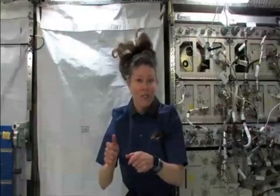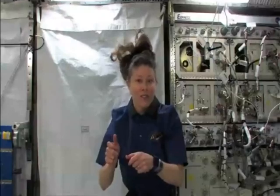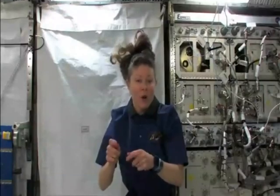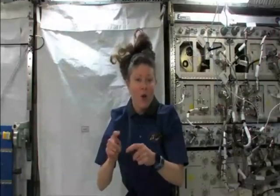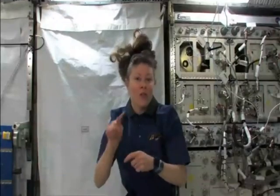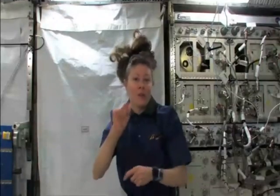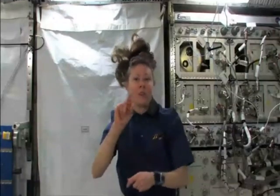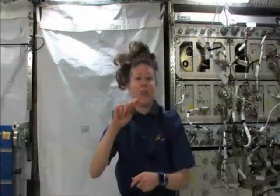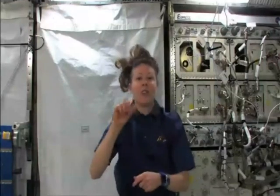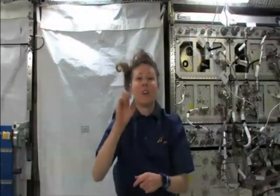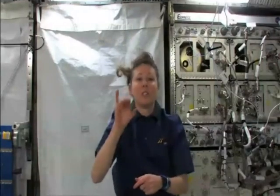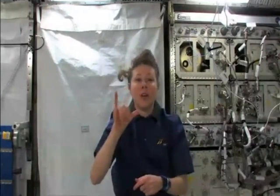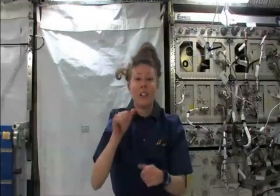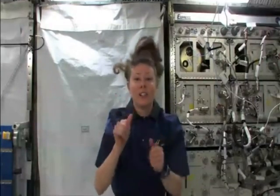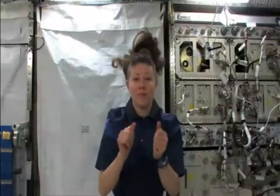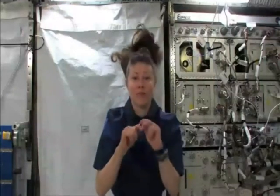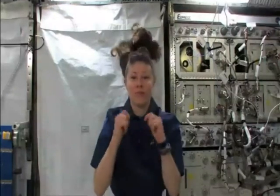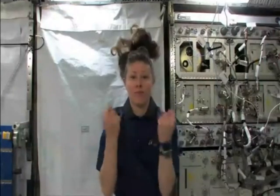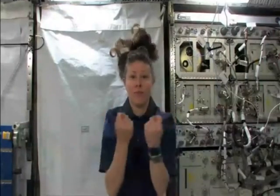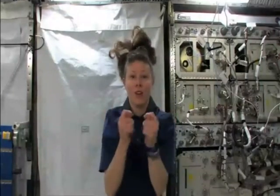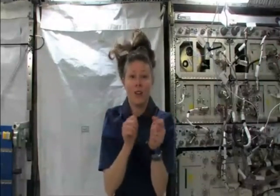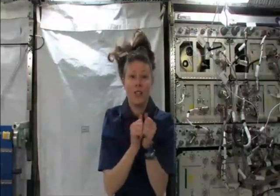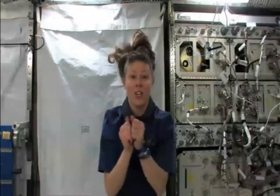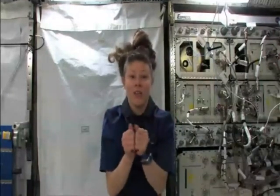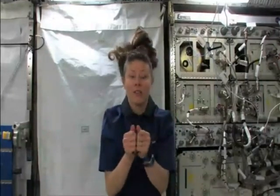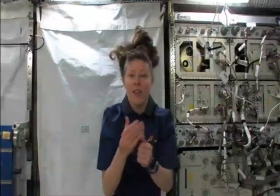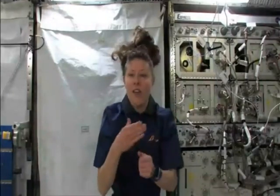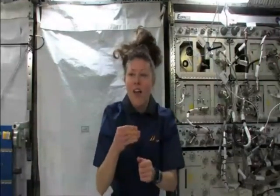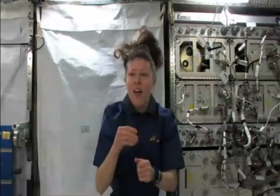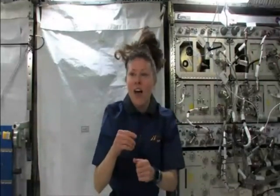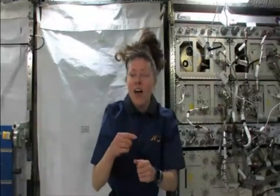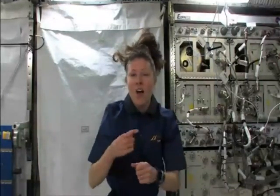a sprinter on the track team. So she taught me how to sign. Third question: How did you learn so much sign language?